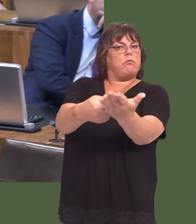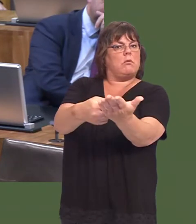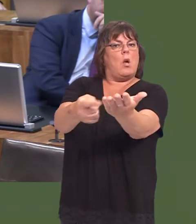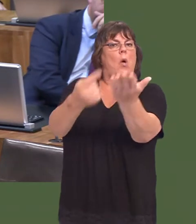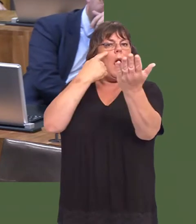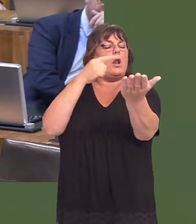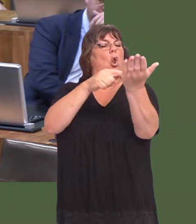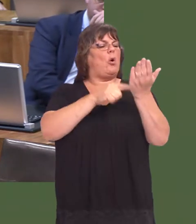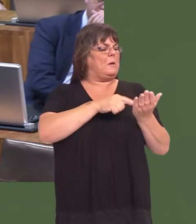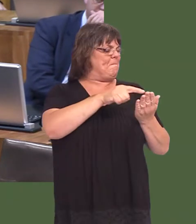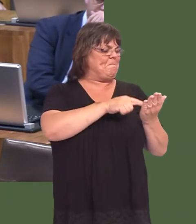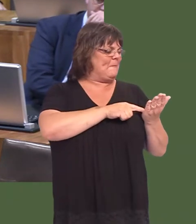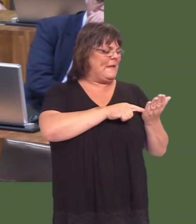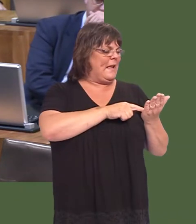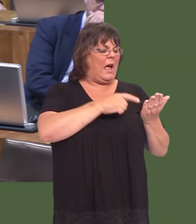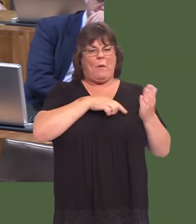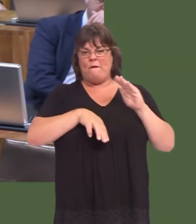when we looked at the due diligence.